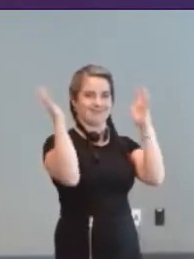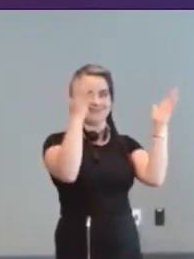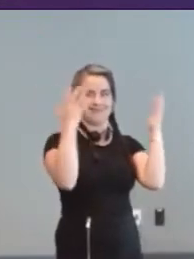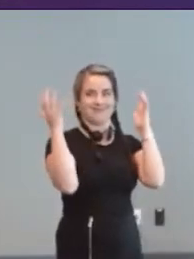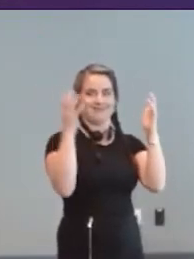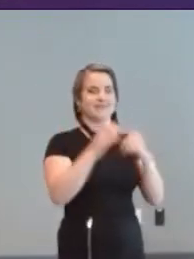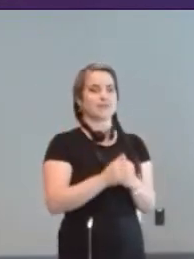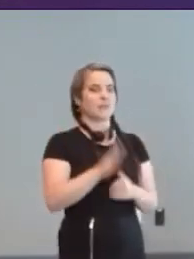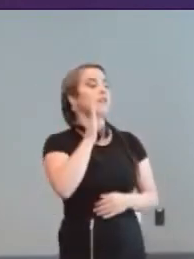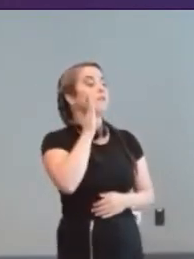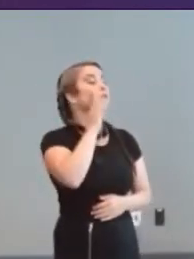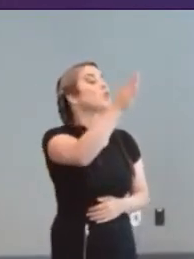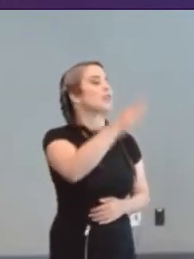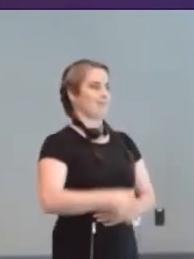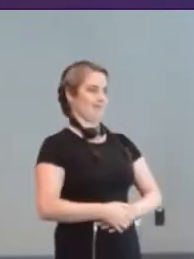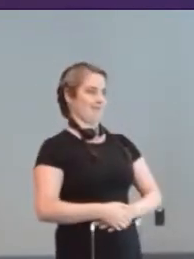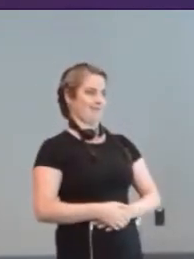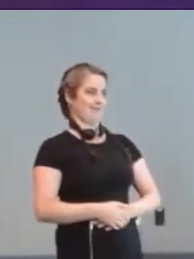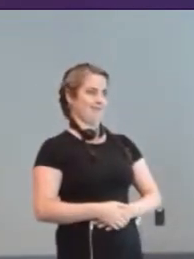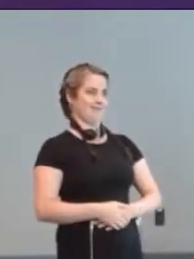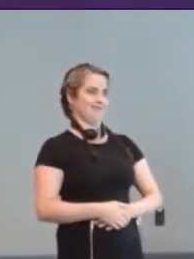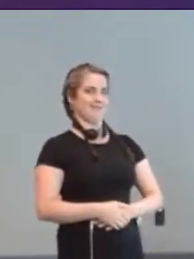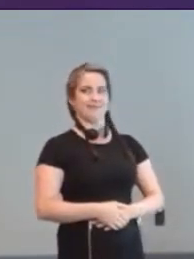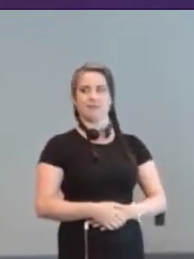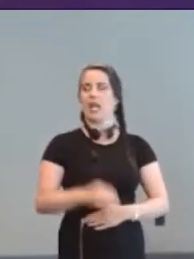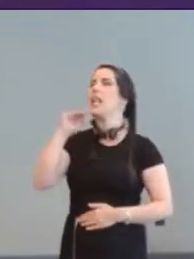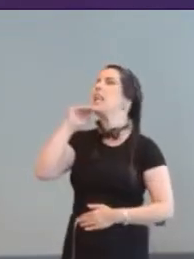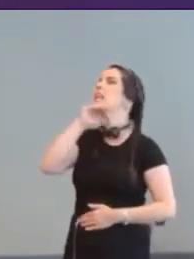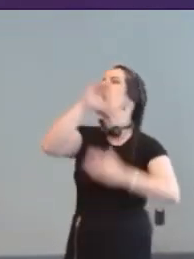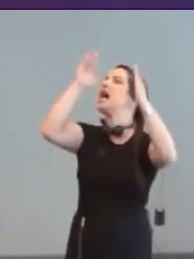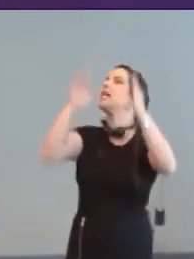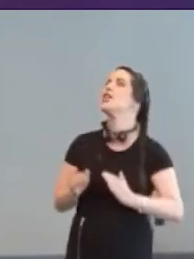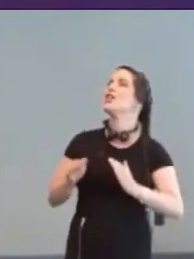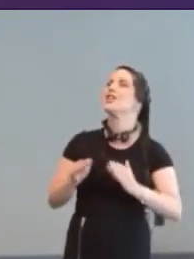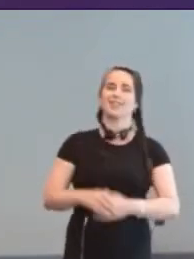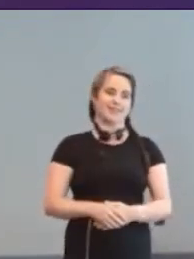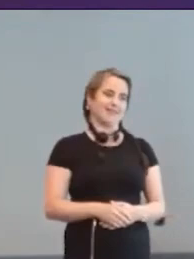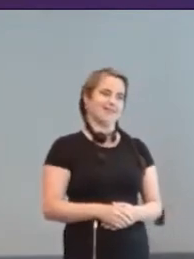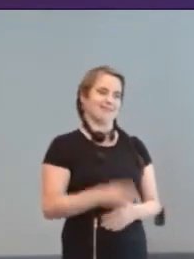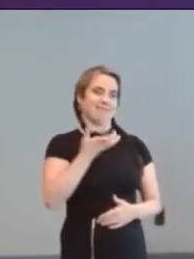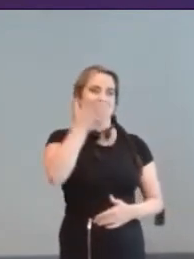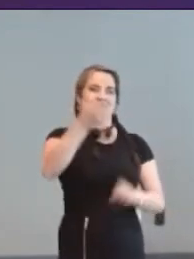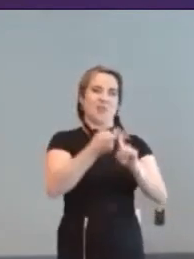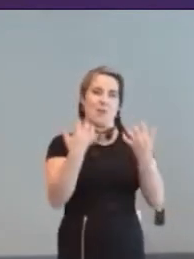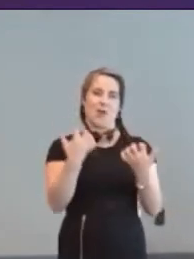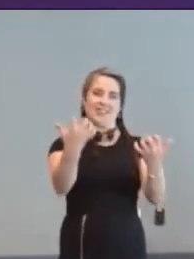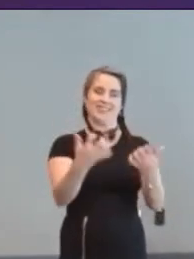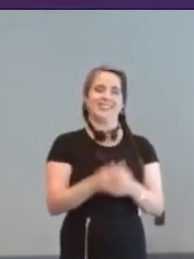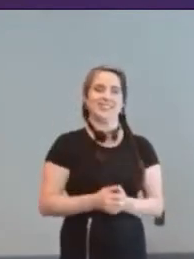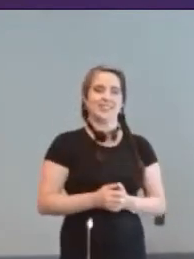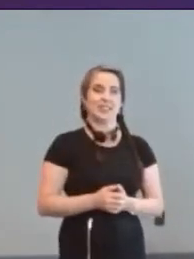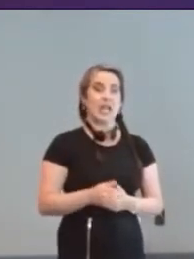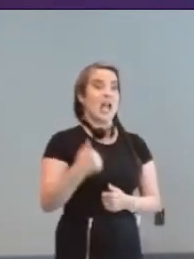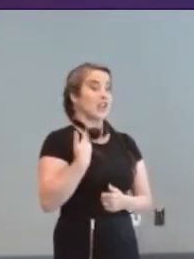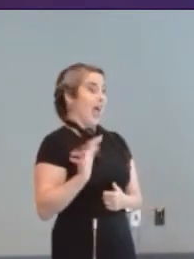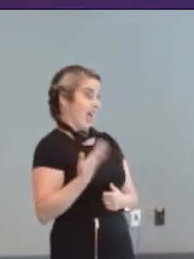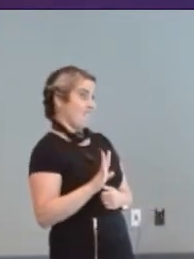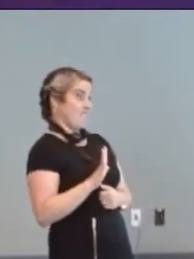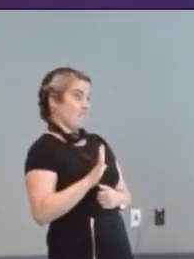[Barrie] In the future... "liar!" [shouted from Tara Voelker in the audience] [Amé] um I actually have a question of my own for you...